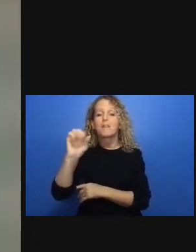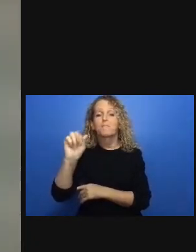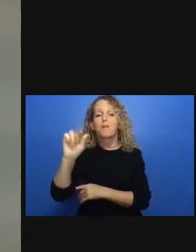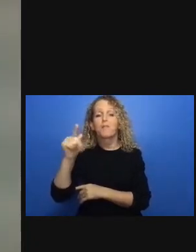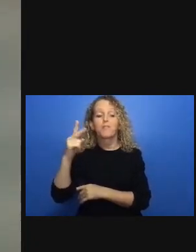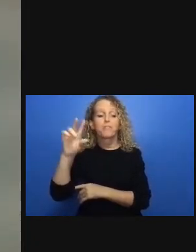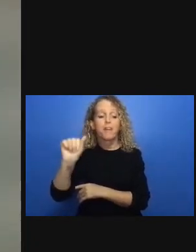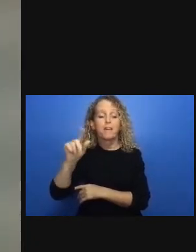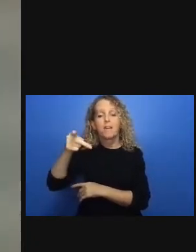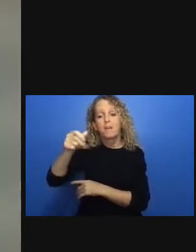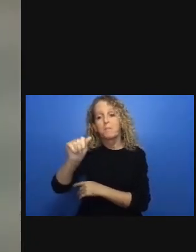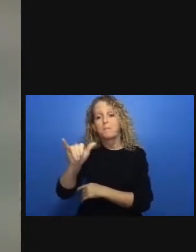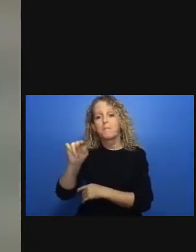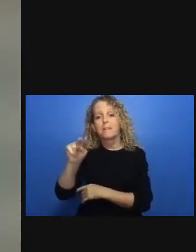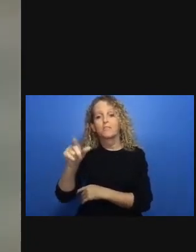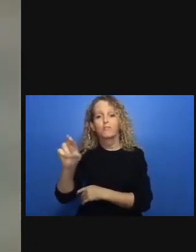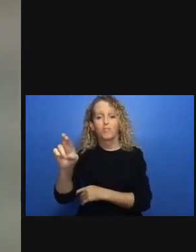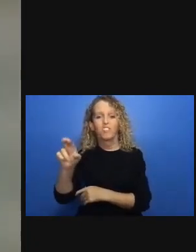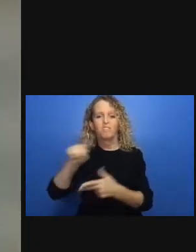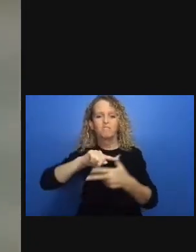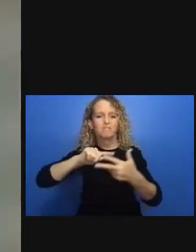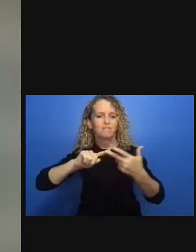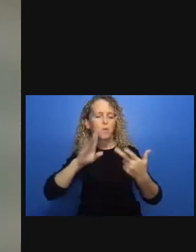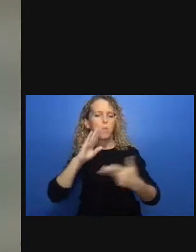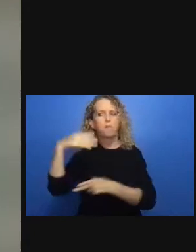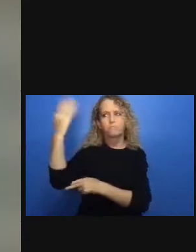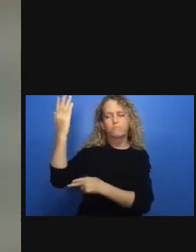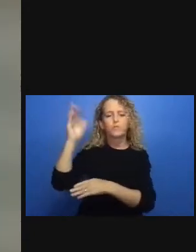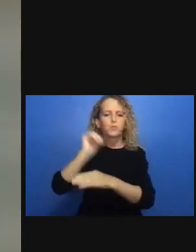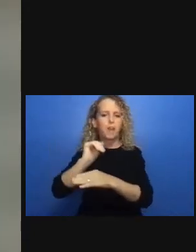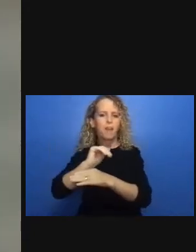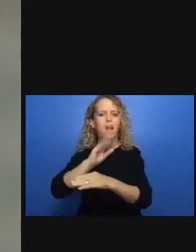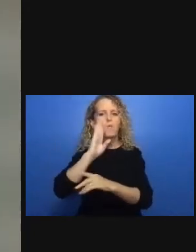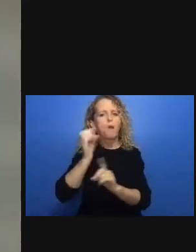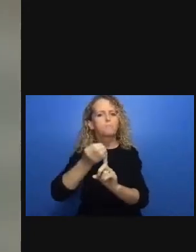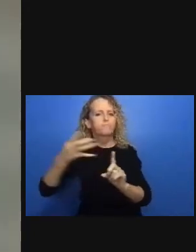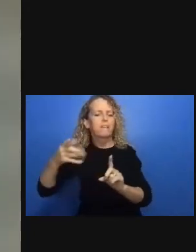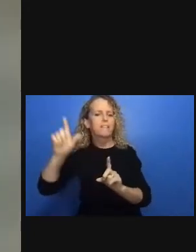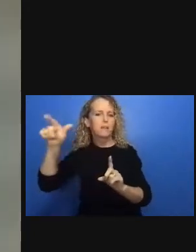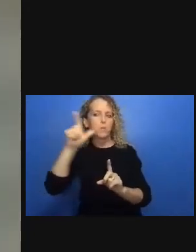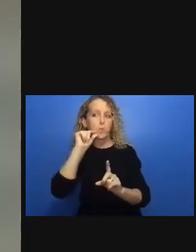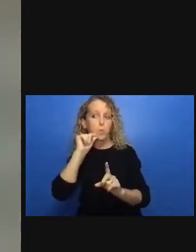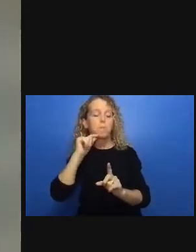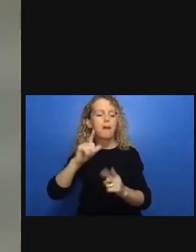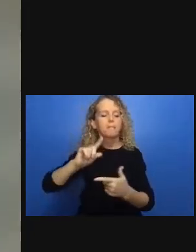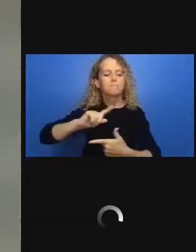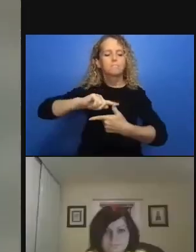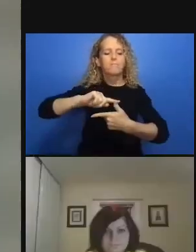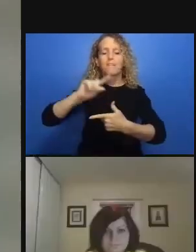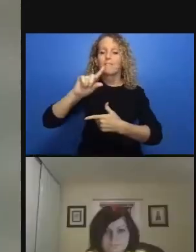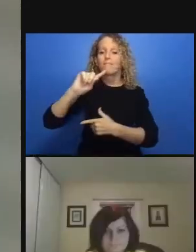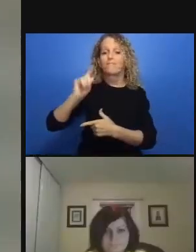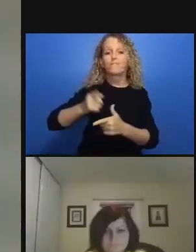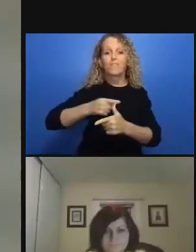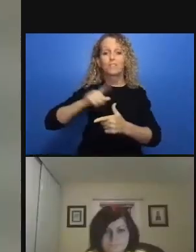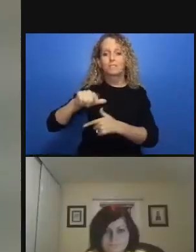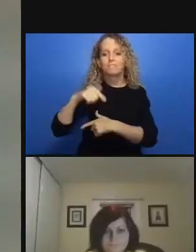crucial for youth at risk and other marginalized individuals people that live with intellectual